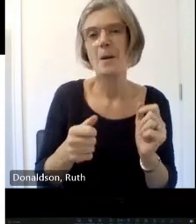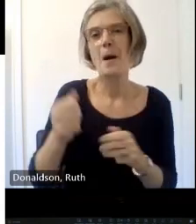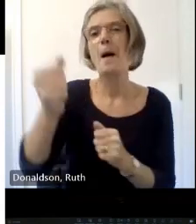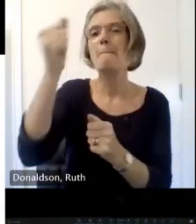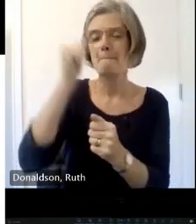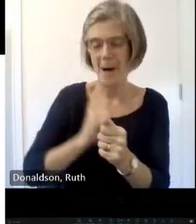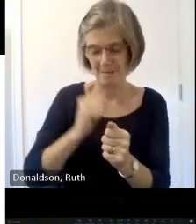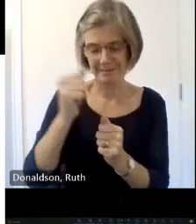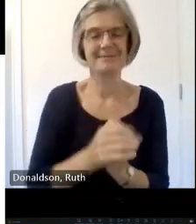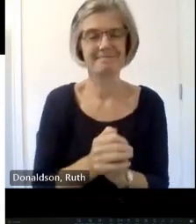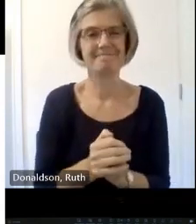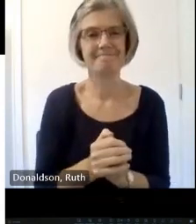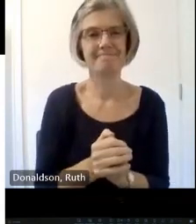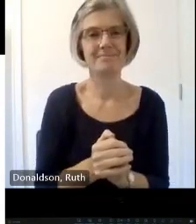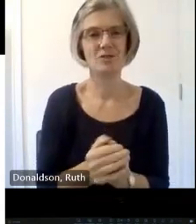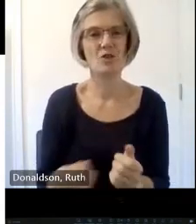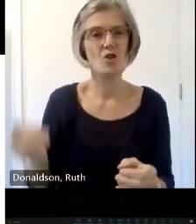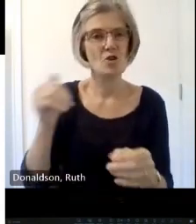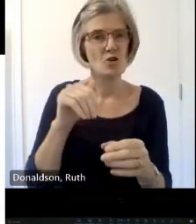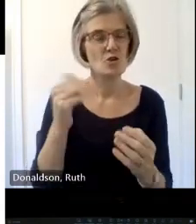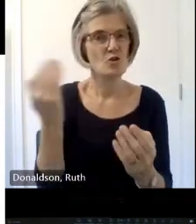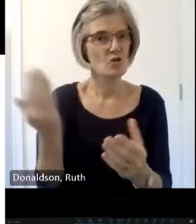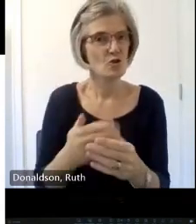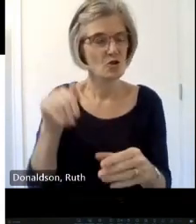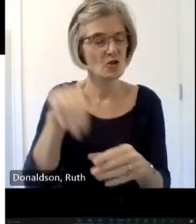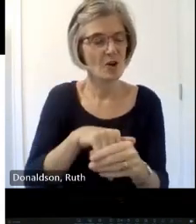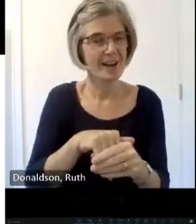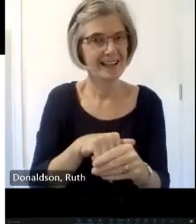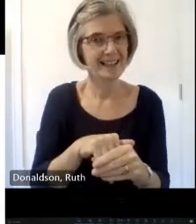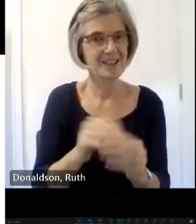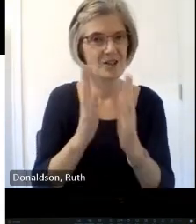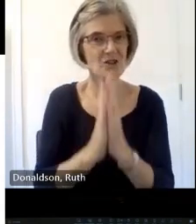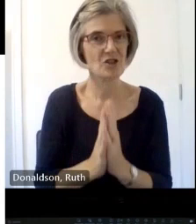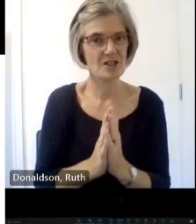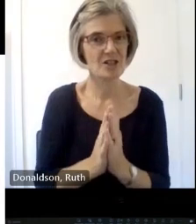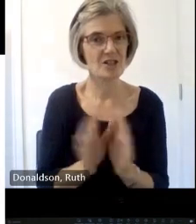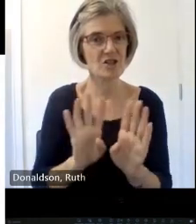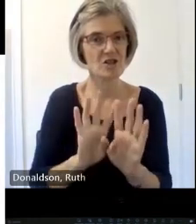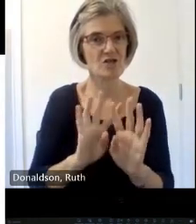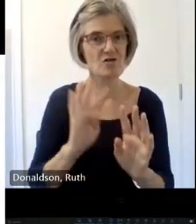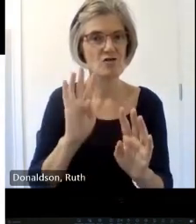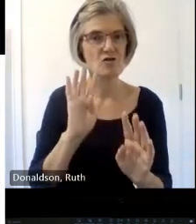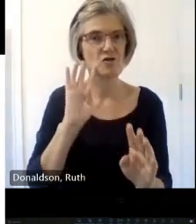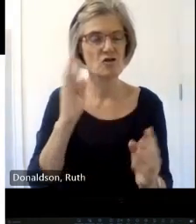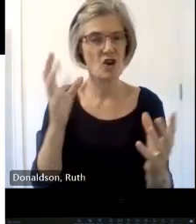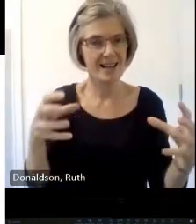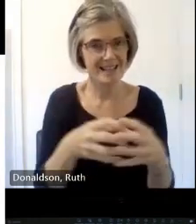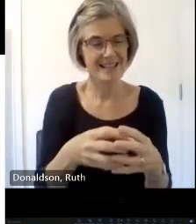director in 2020 he is joined by Leslie [ __ ] she is a a retired chartered librarian with an honors